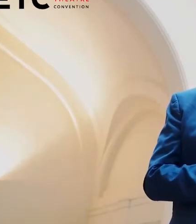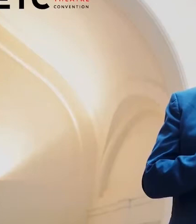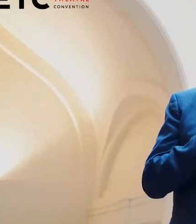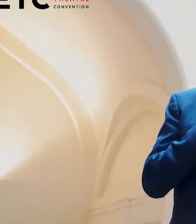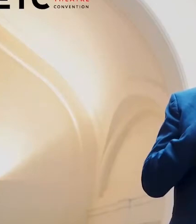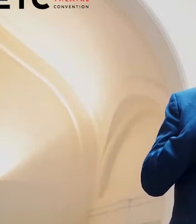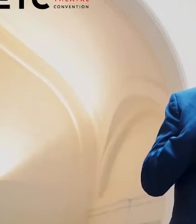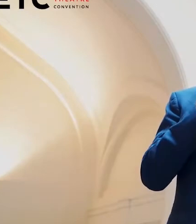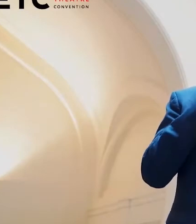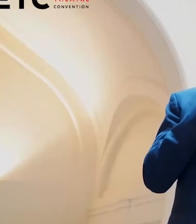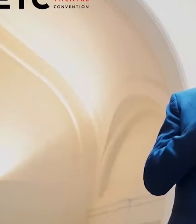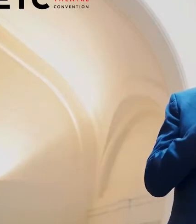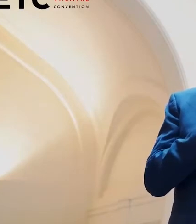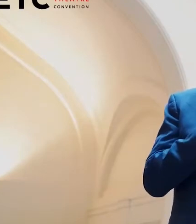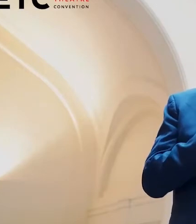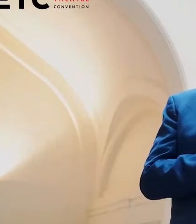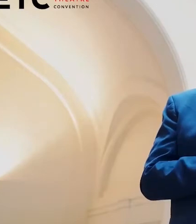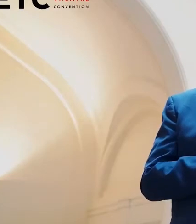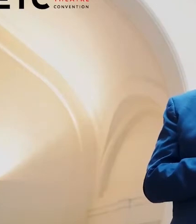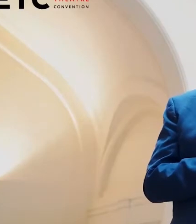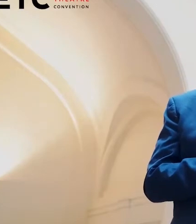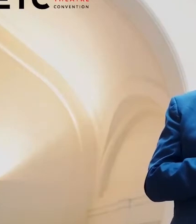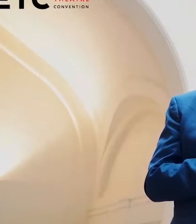It by the pandemic